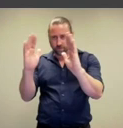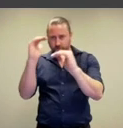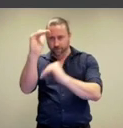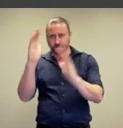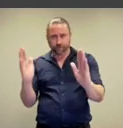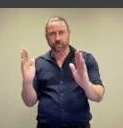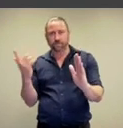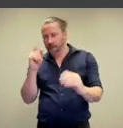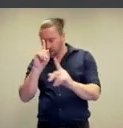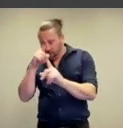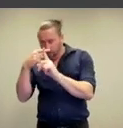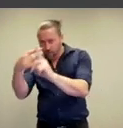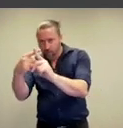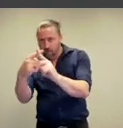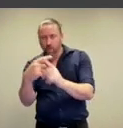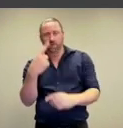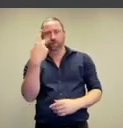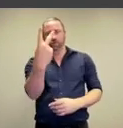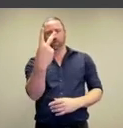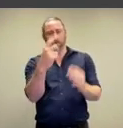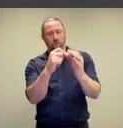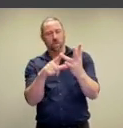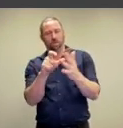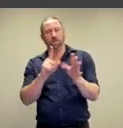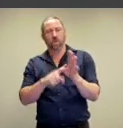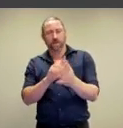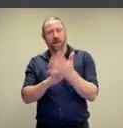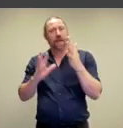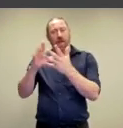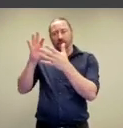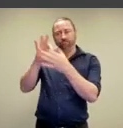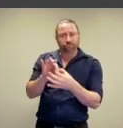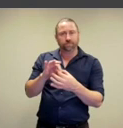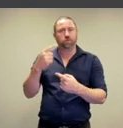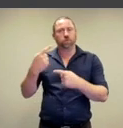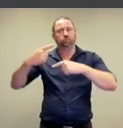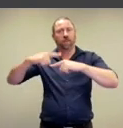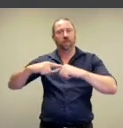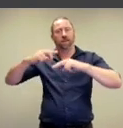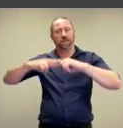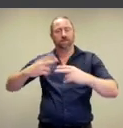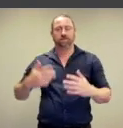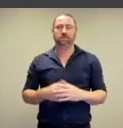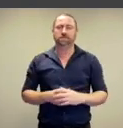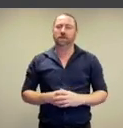for a microscopic expert to focus on just